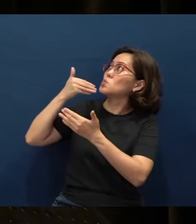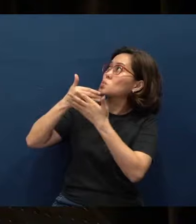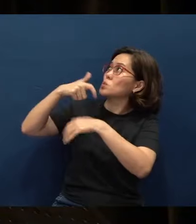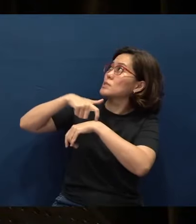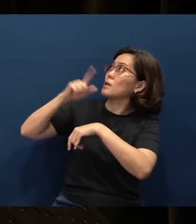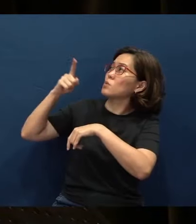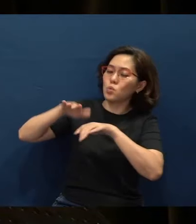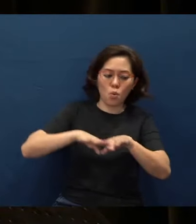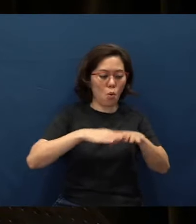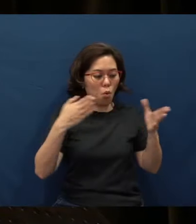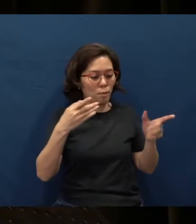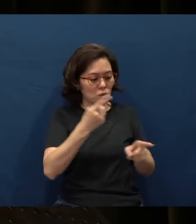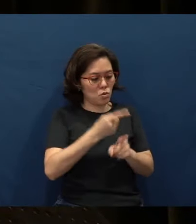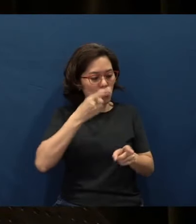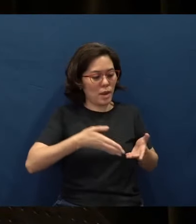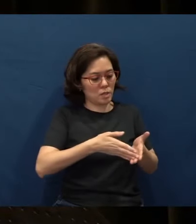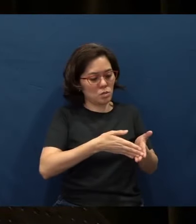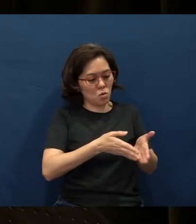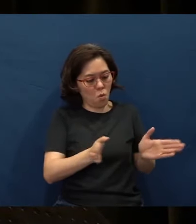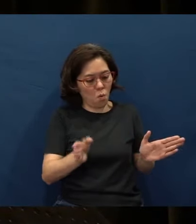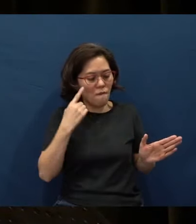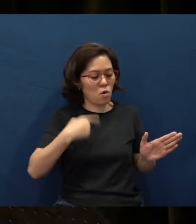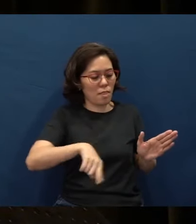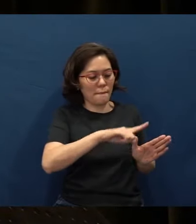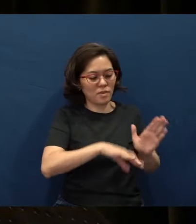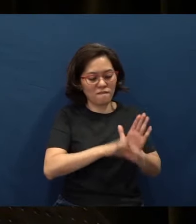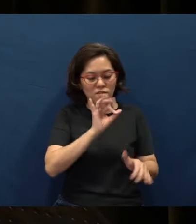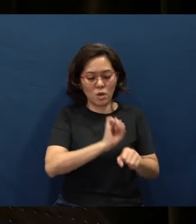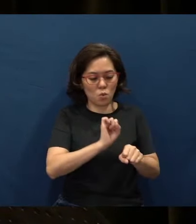You will open up the right doors for them to find work that is meaningful,